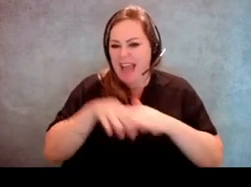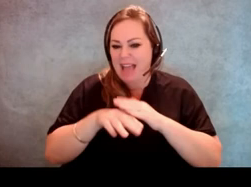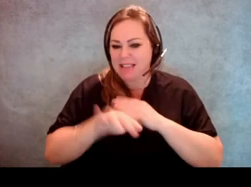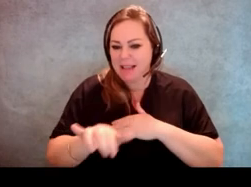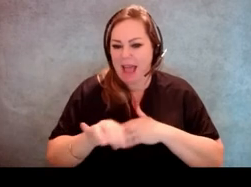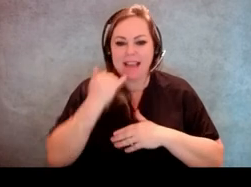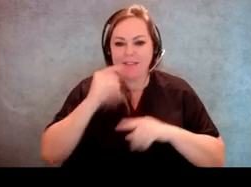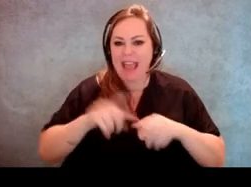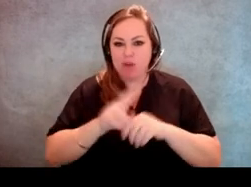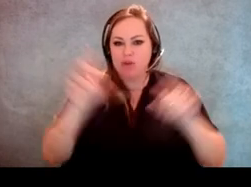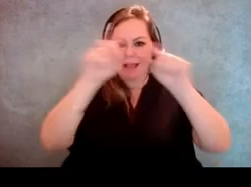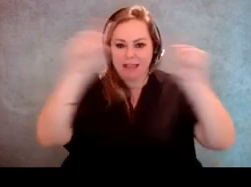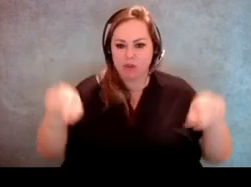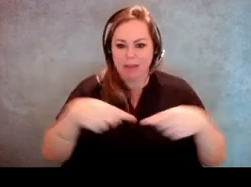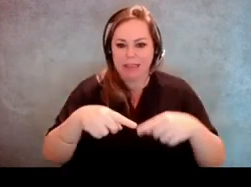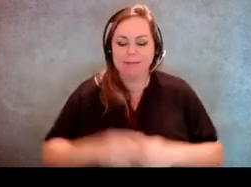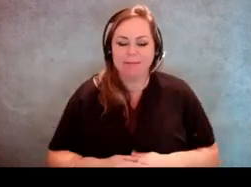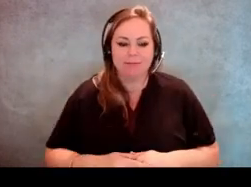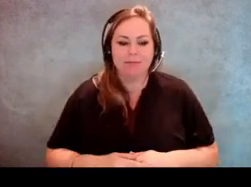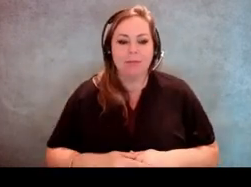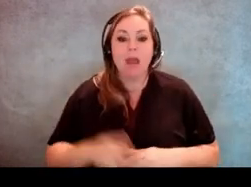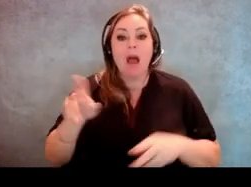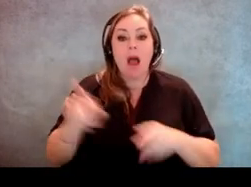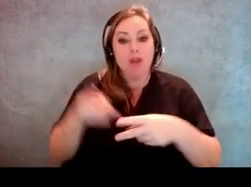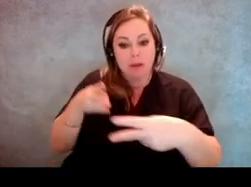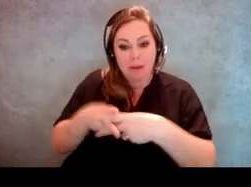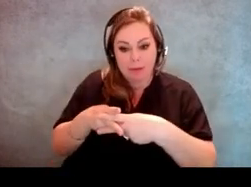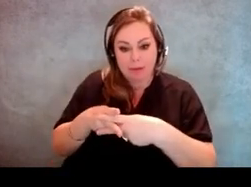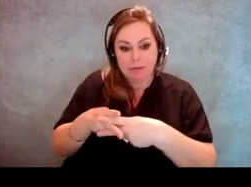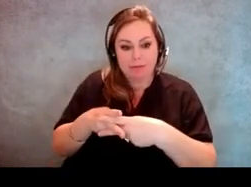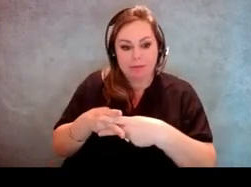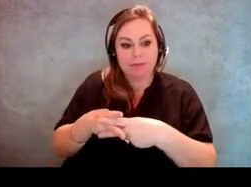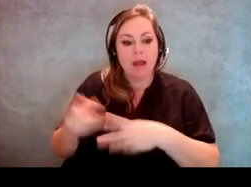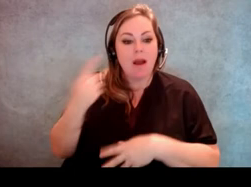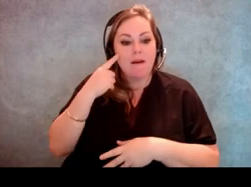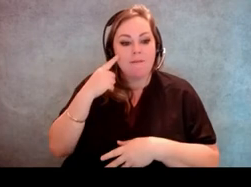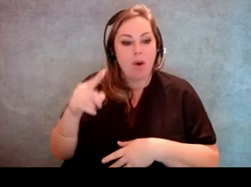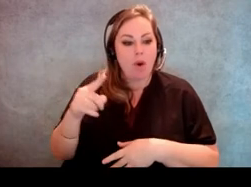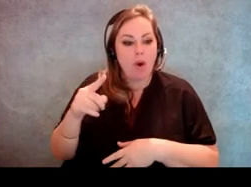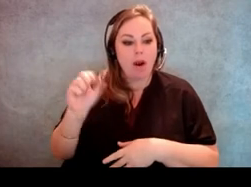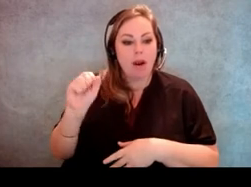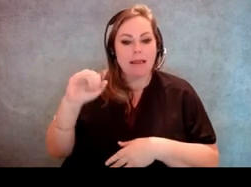There should be an outlet for a sip and puff device. Usually people who utilize this tool